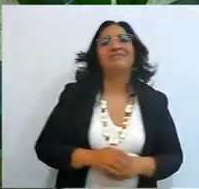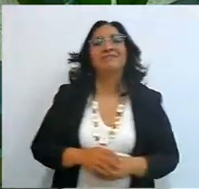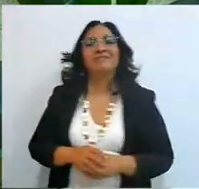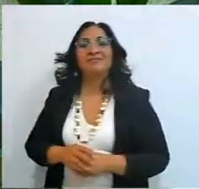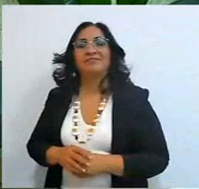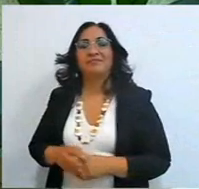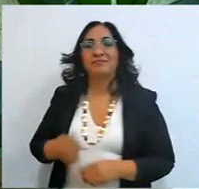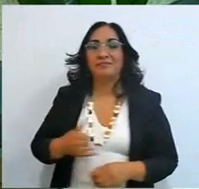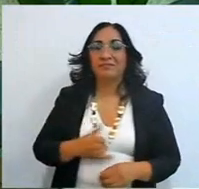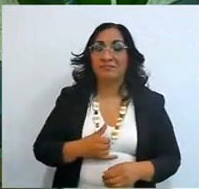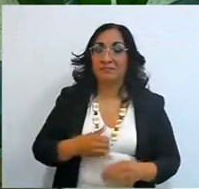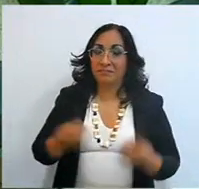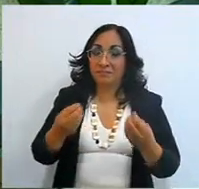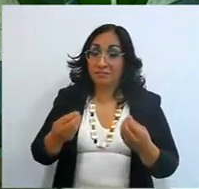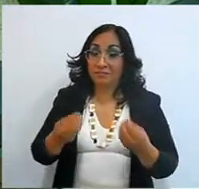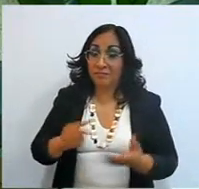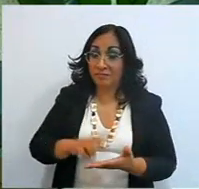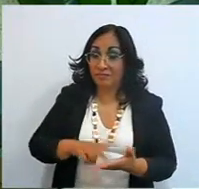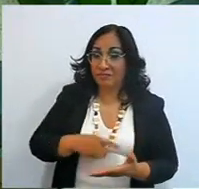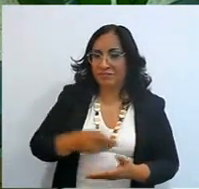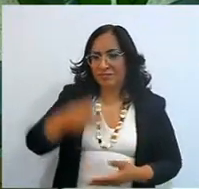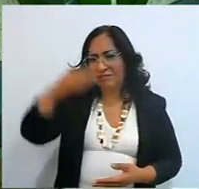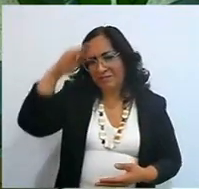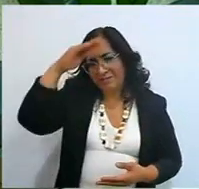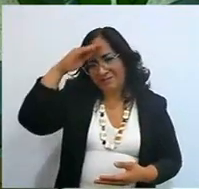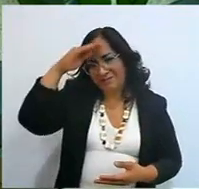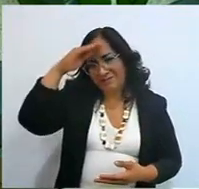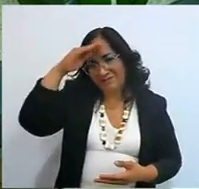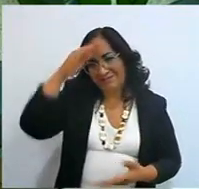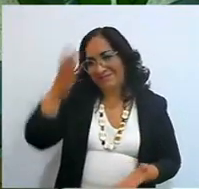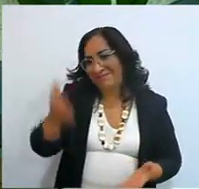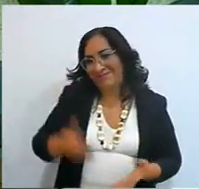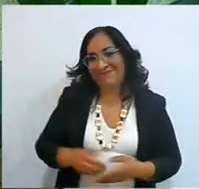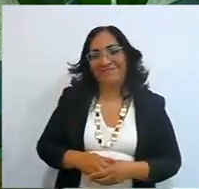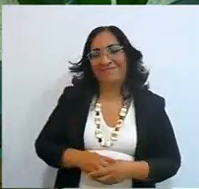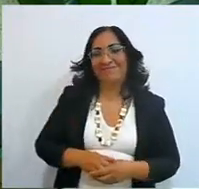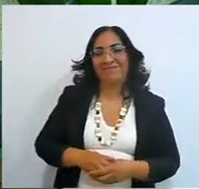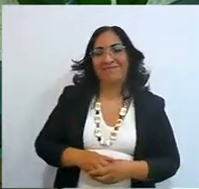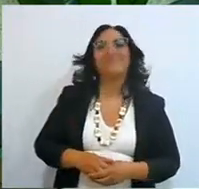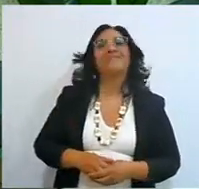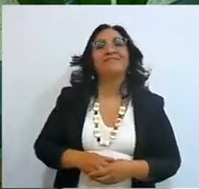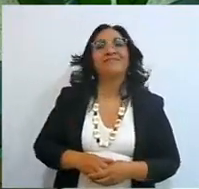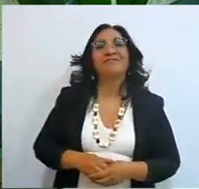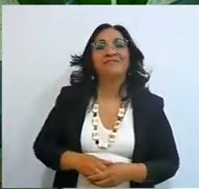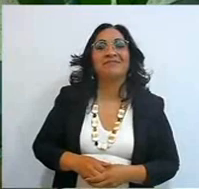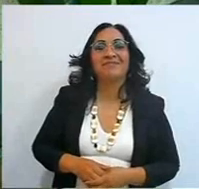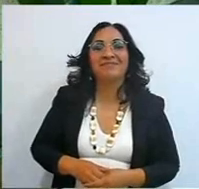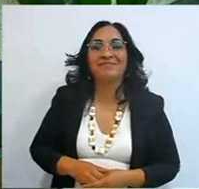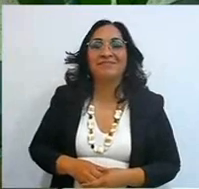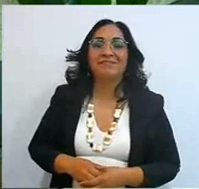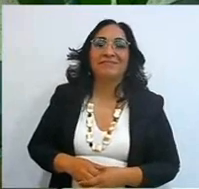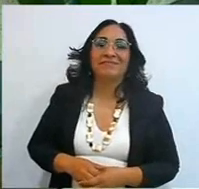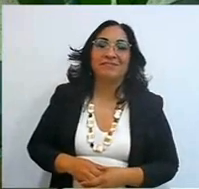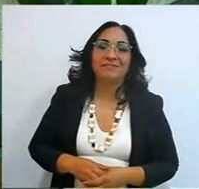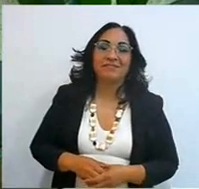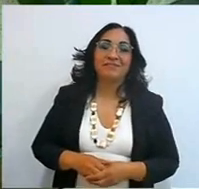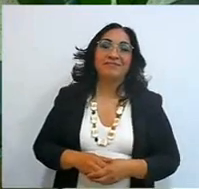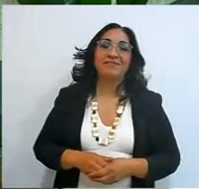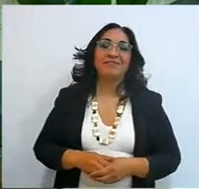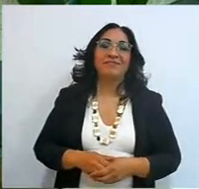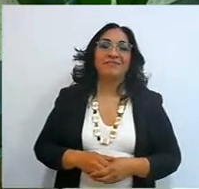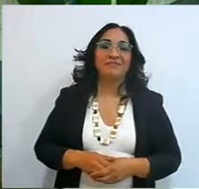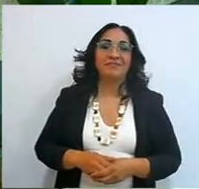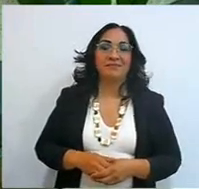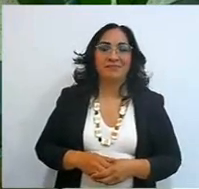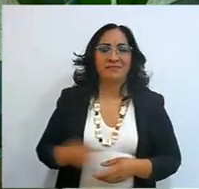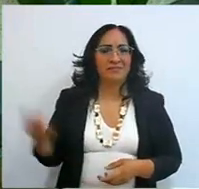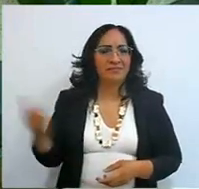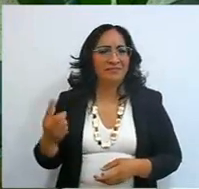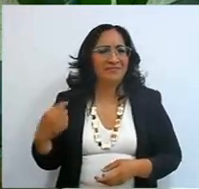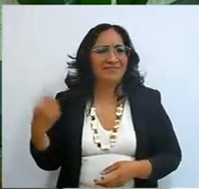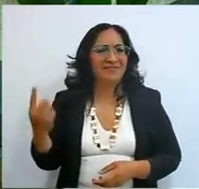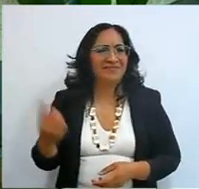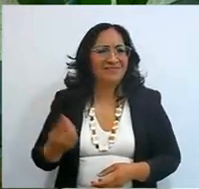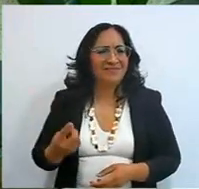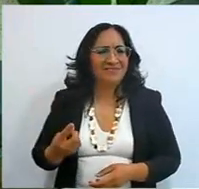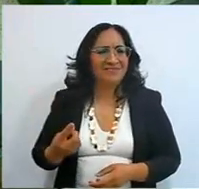but I often thought, I didn't meditate, I thought, what is it to be more than victorious?